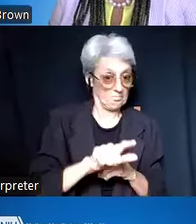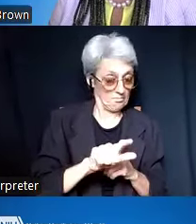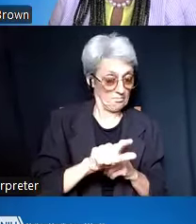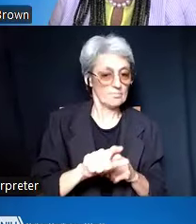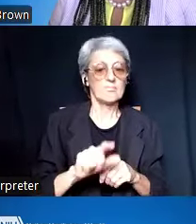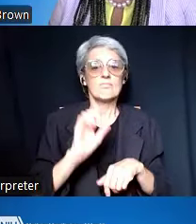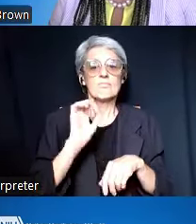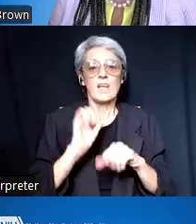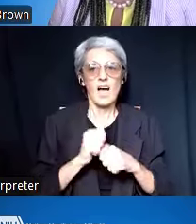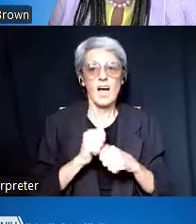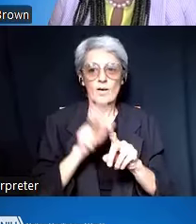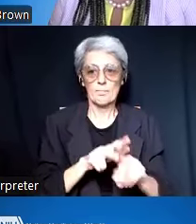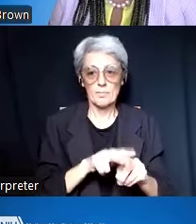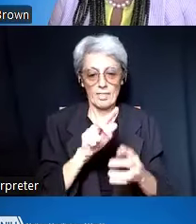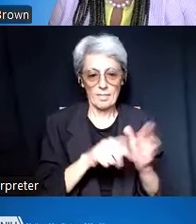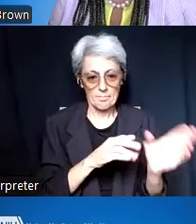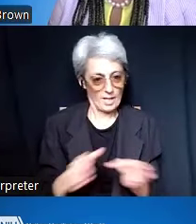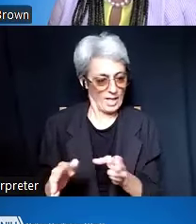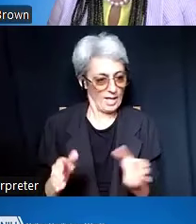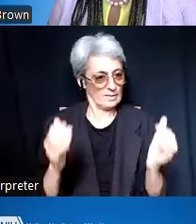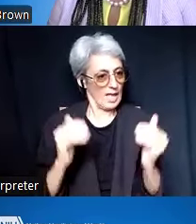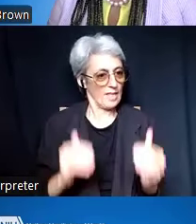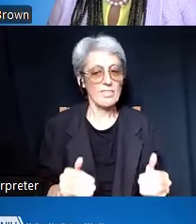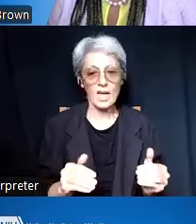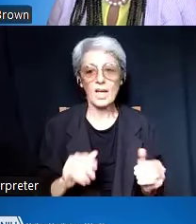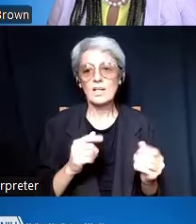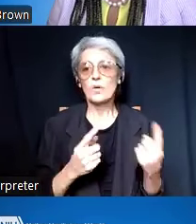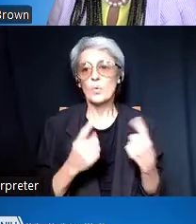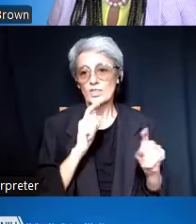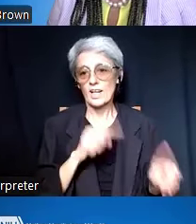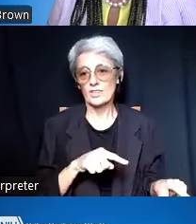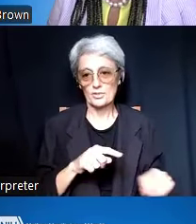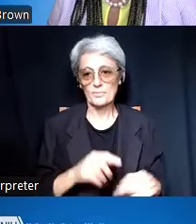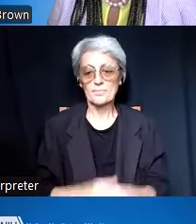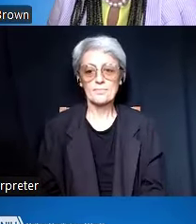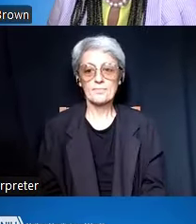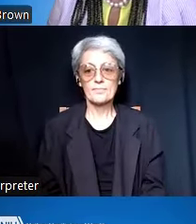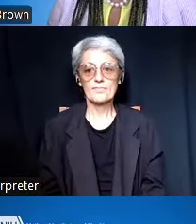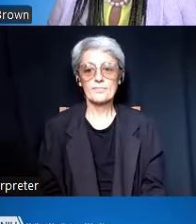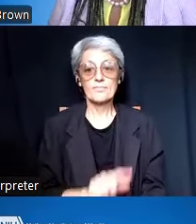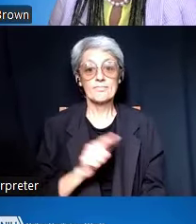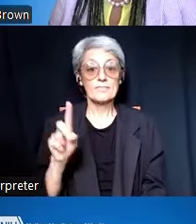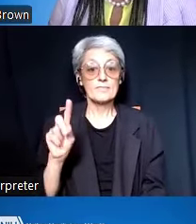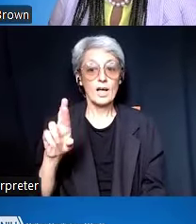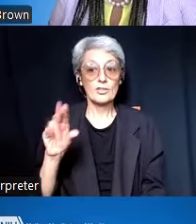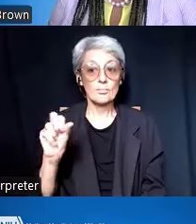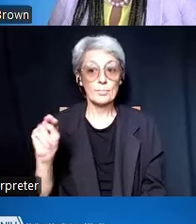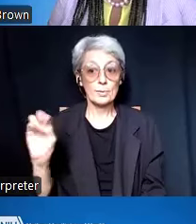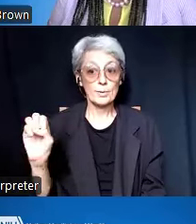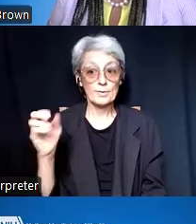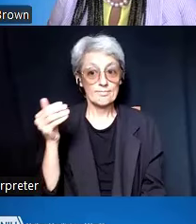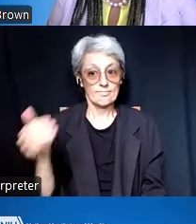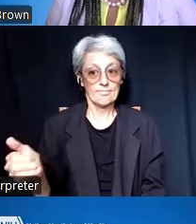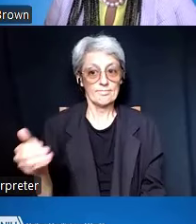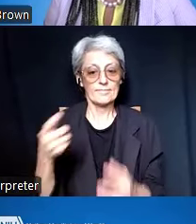and then we'll move into our Q and A session. So, with that, I'm going to turn it over to Dr. Boone to get us started with her presentation.